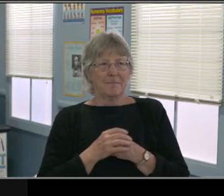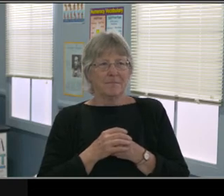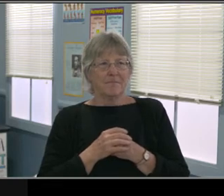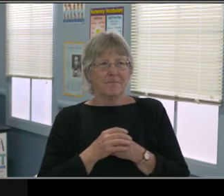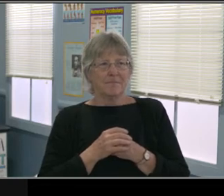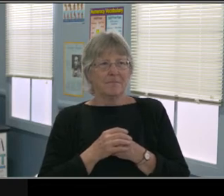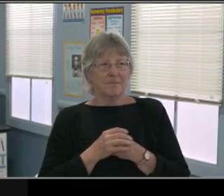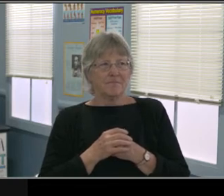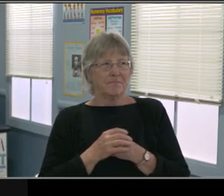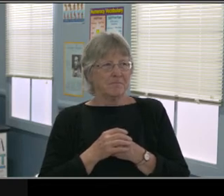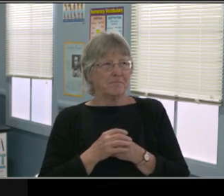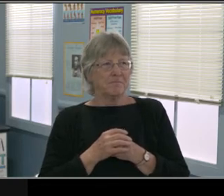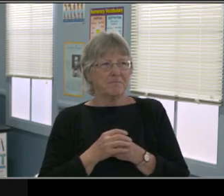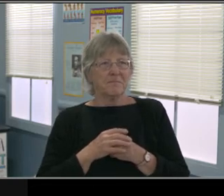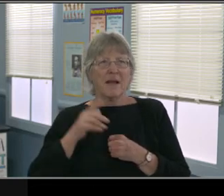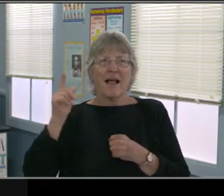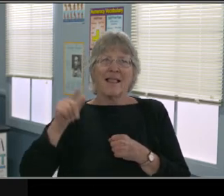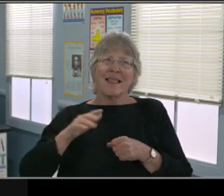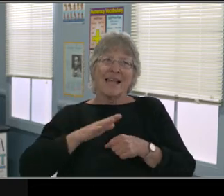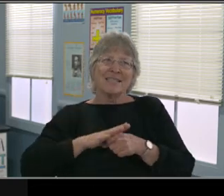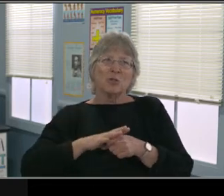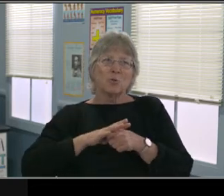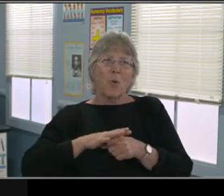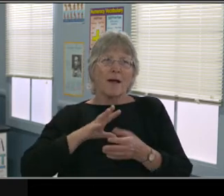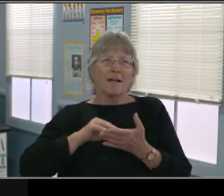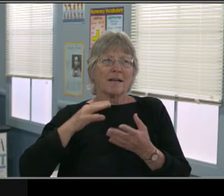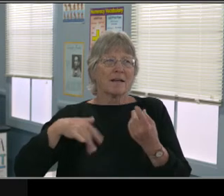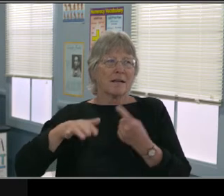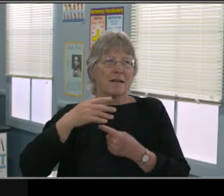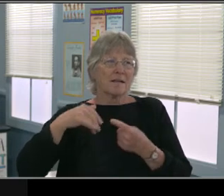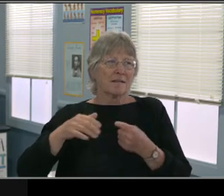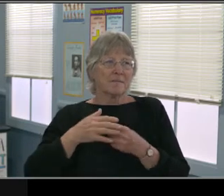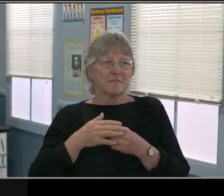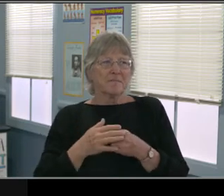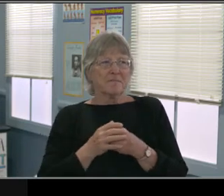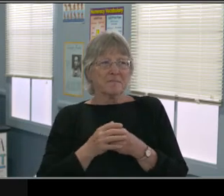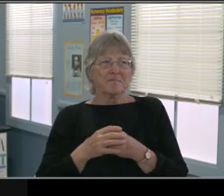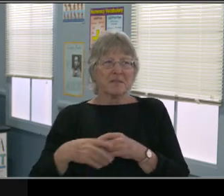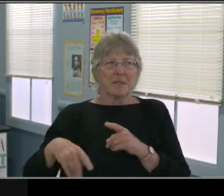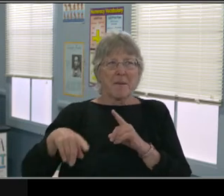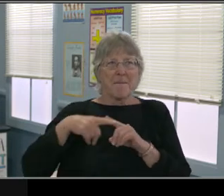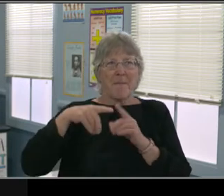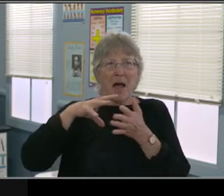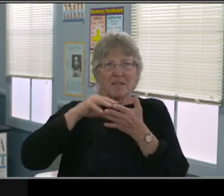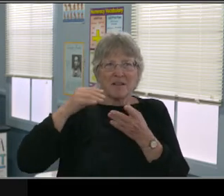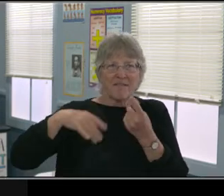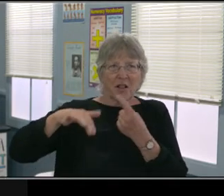Their freedom to choose the resources and they're happy and in good mental health.